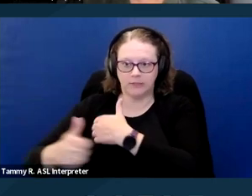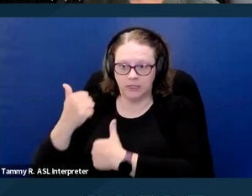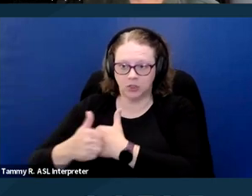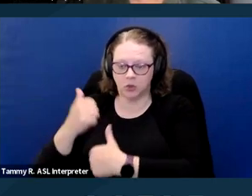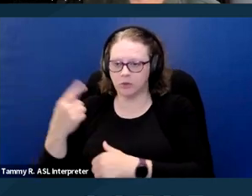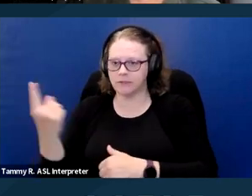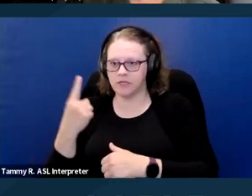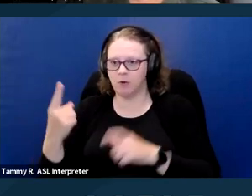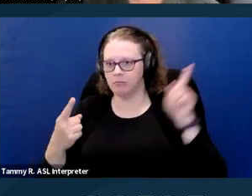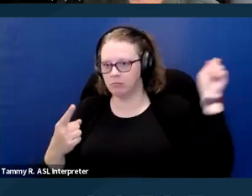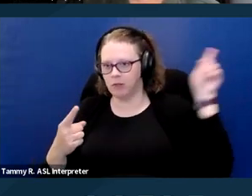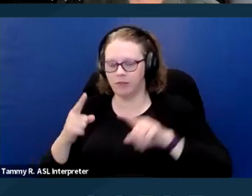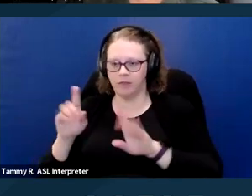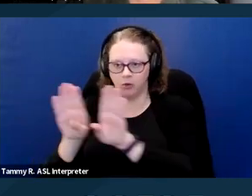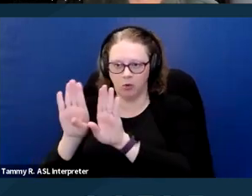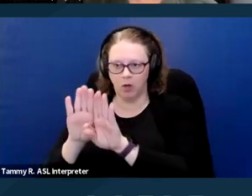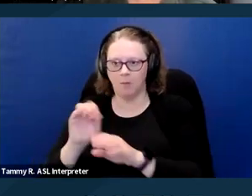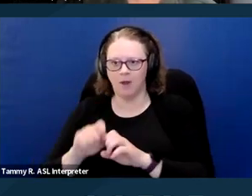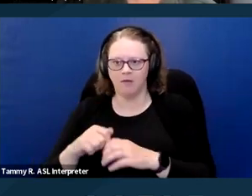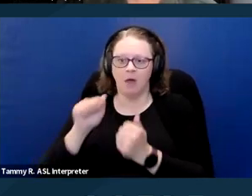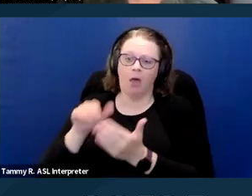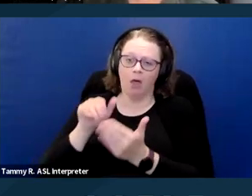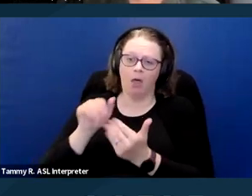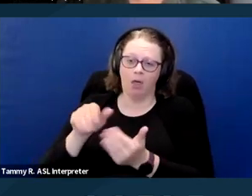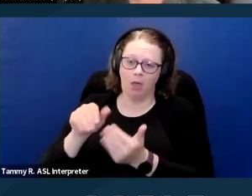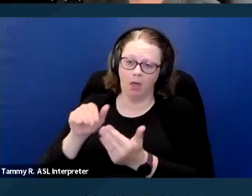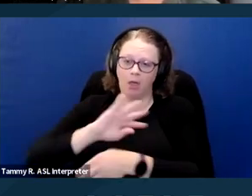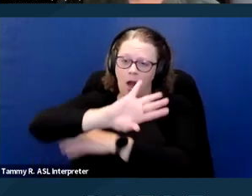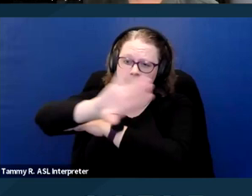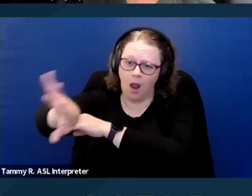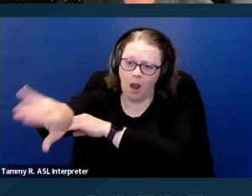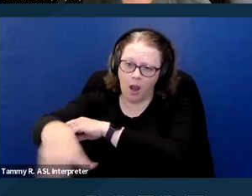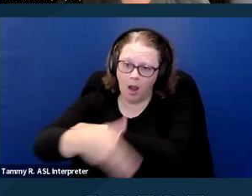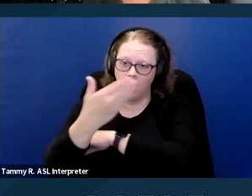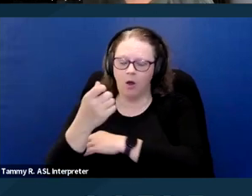But of course if there was barking all night long or when the individual's not at home,